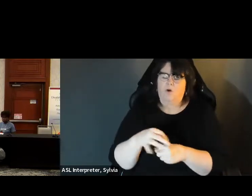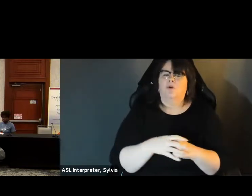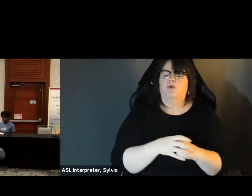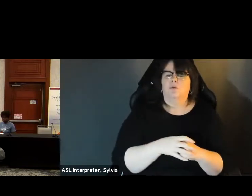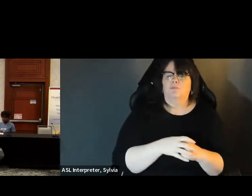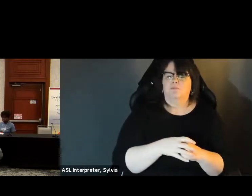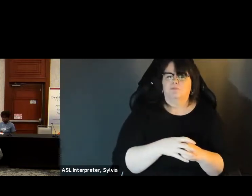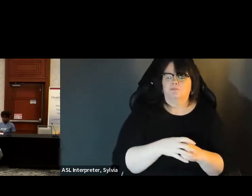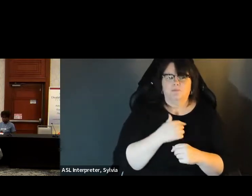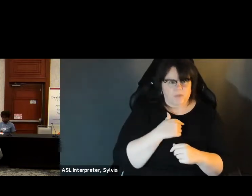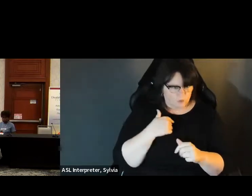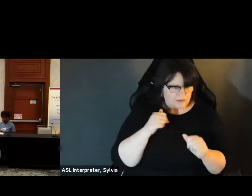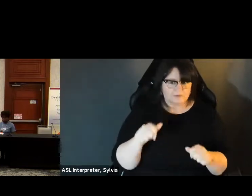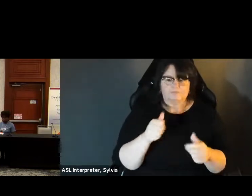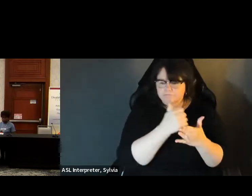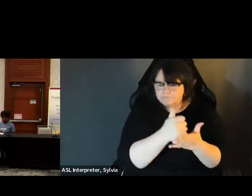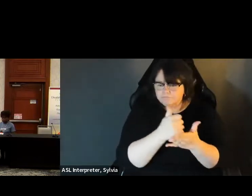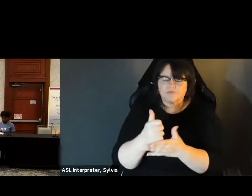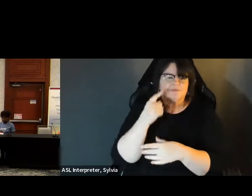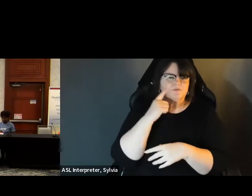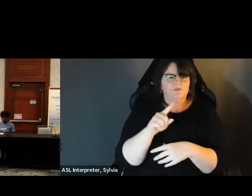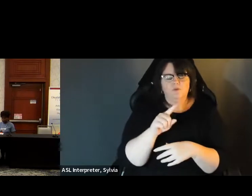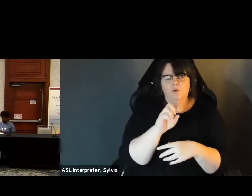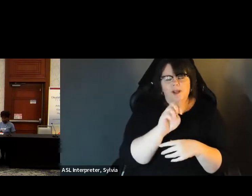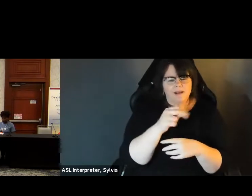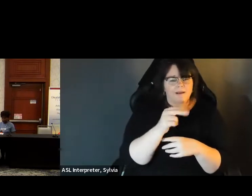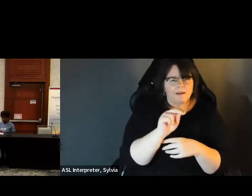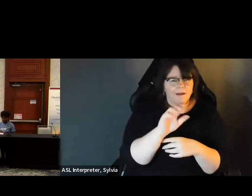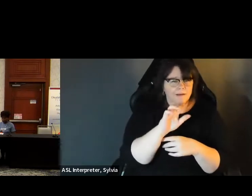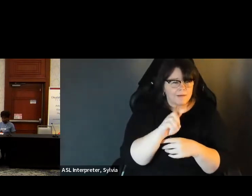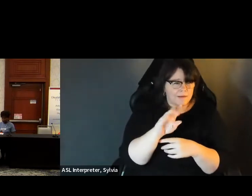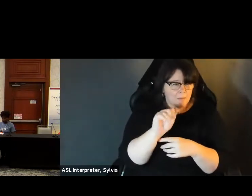be being used, whether the enhanced ballot or another solution that the county can use.